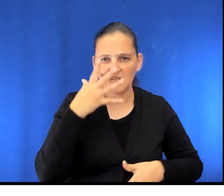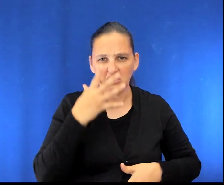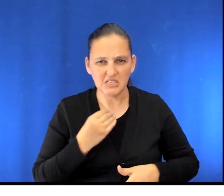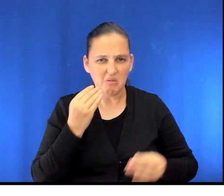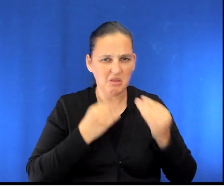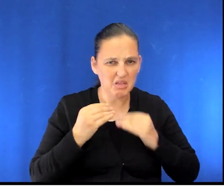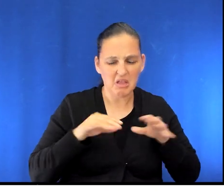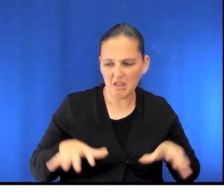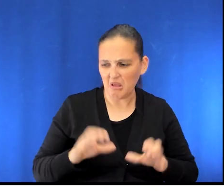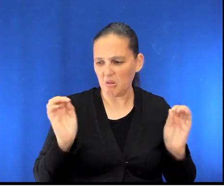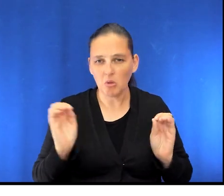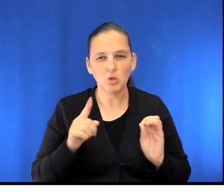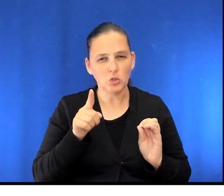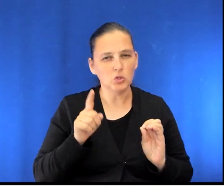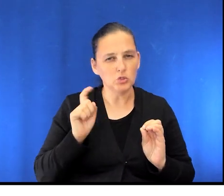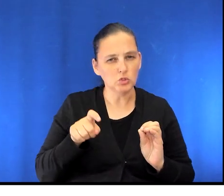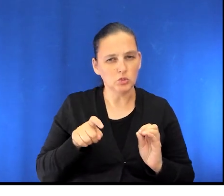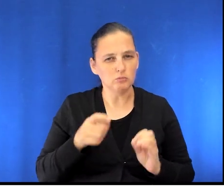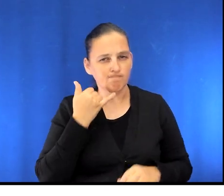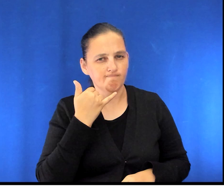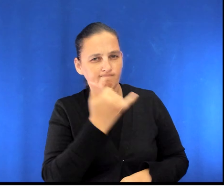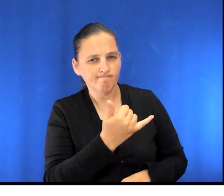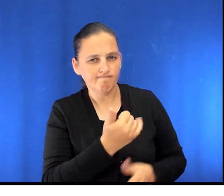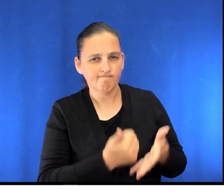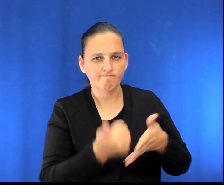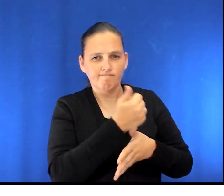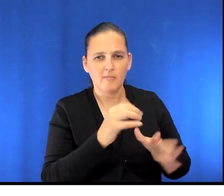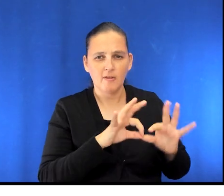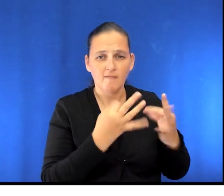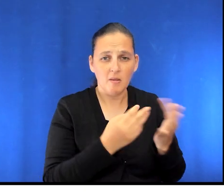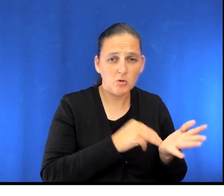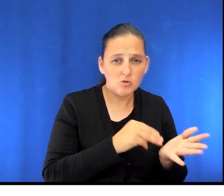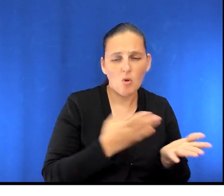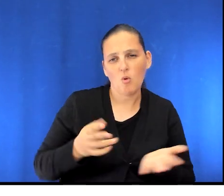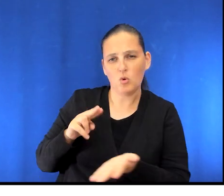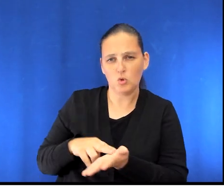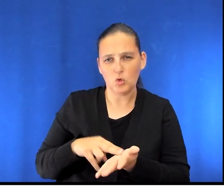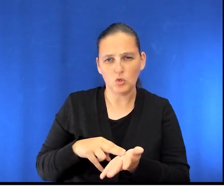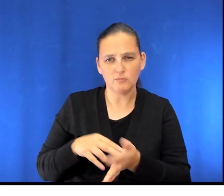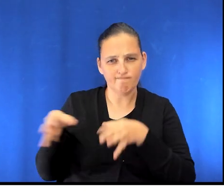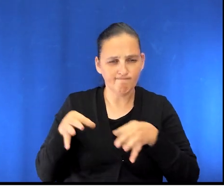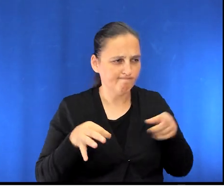what you're experiencing with your family doctor or nurse practitioner. Once you've gone home, you should schedule an appointment